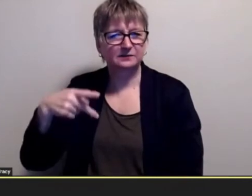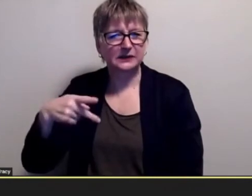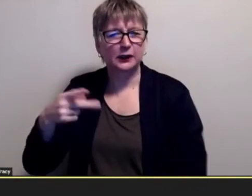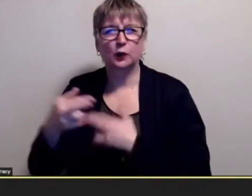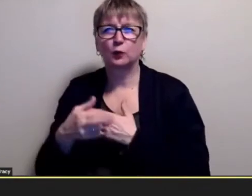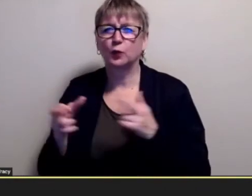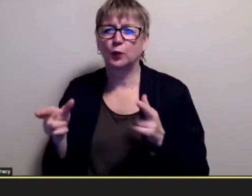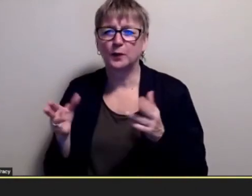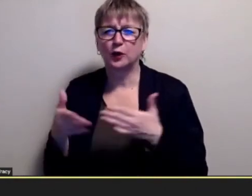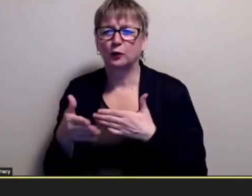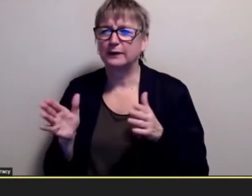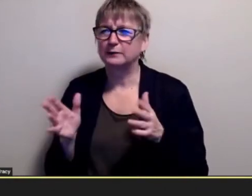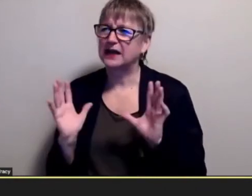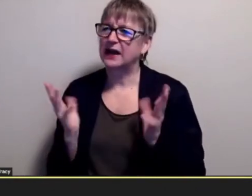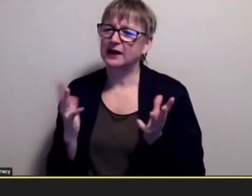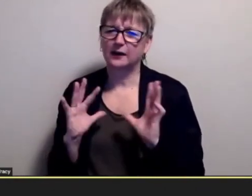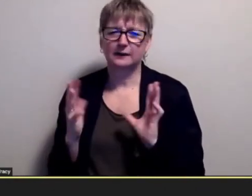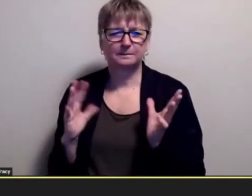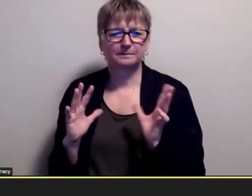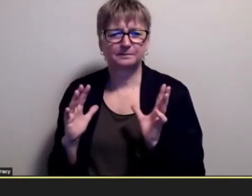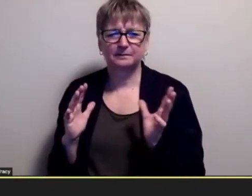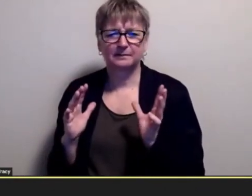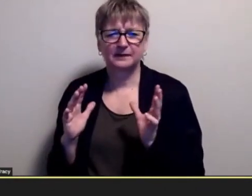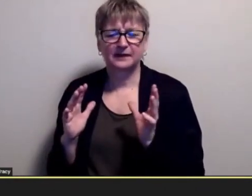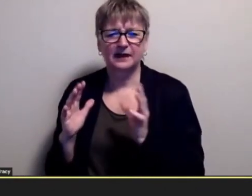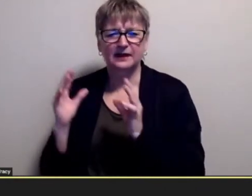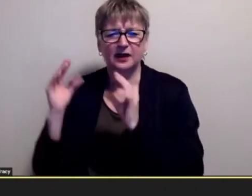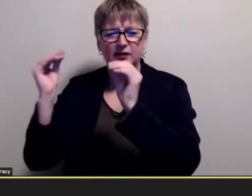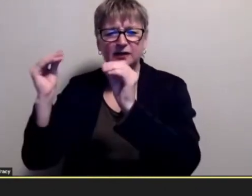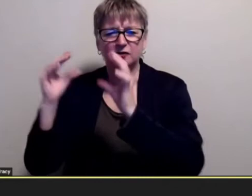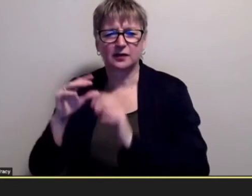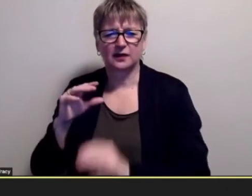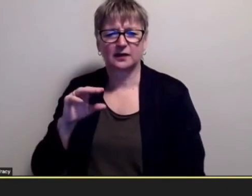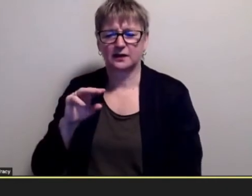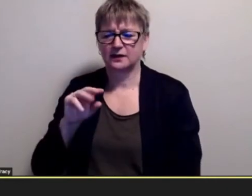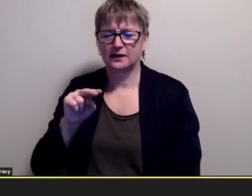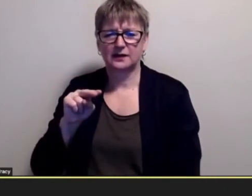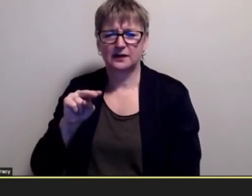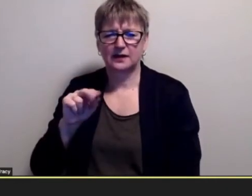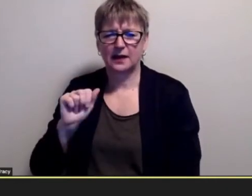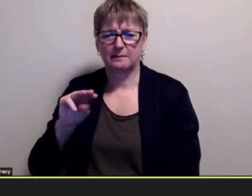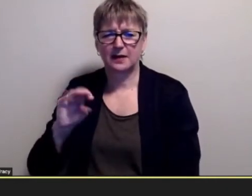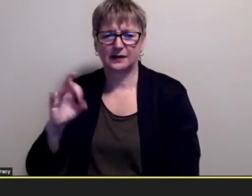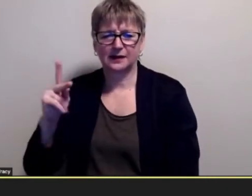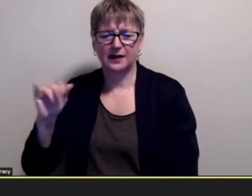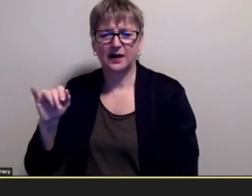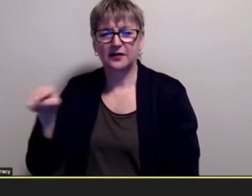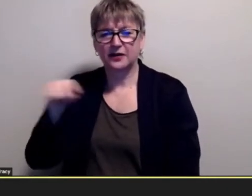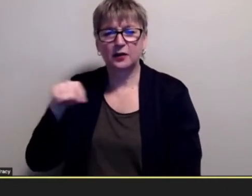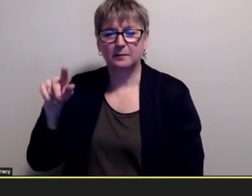like you know um mr and like all the other thinkers who ran the program with her kind of